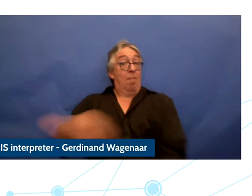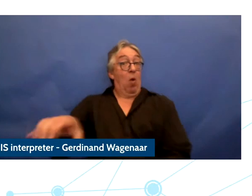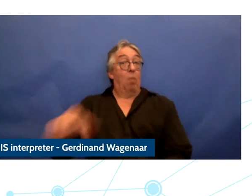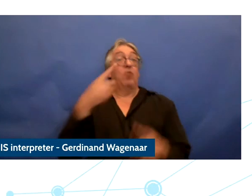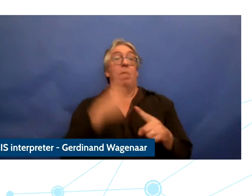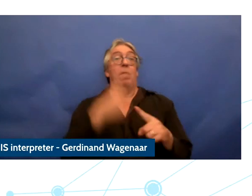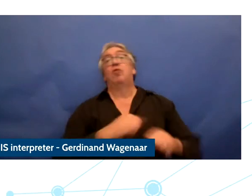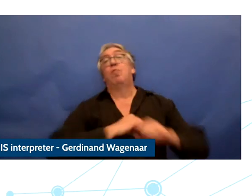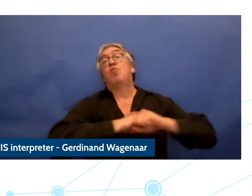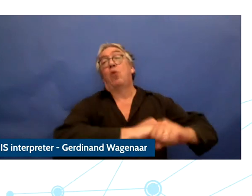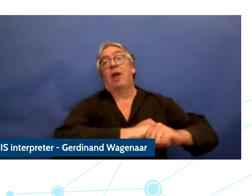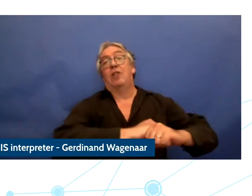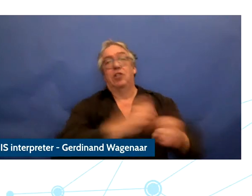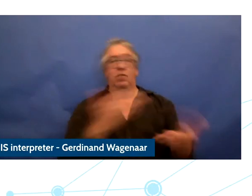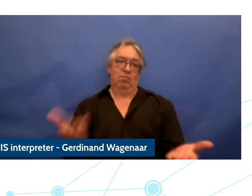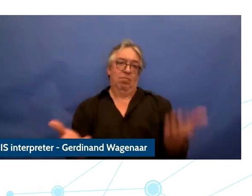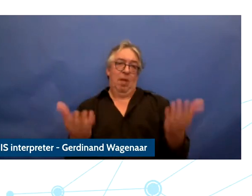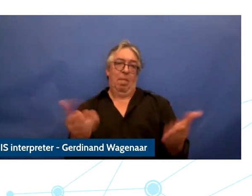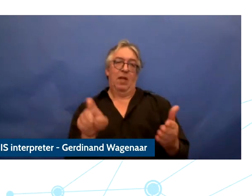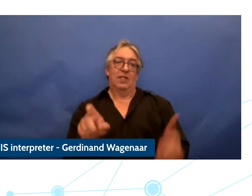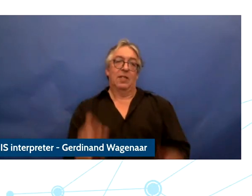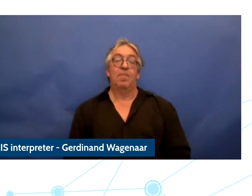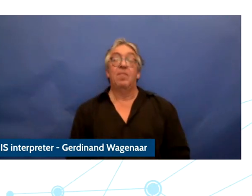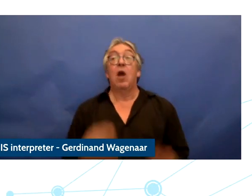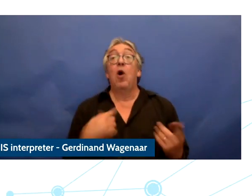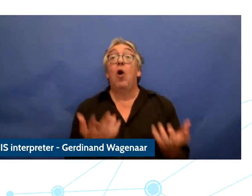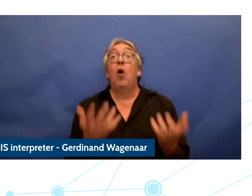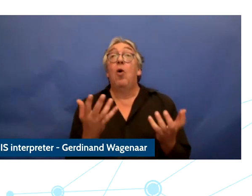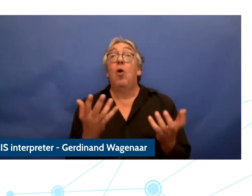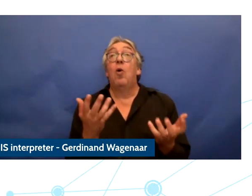for about and so we are going to see to inform in strategy to a change of